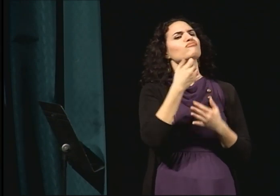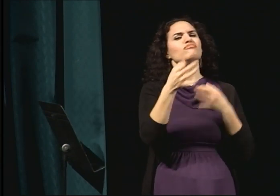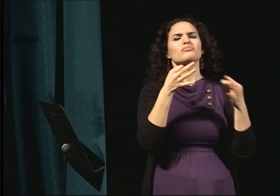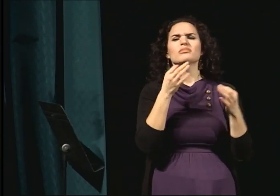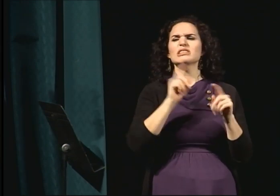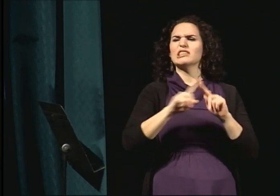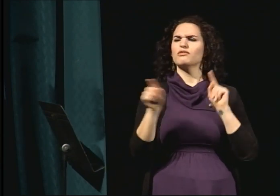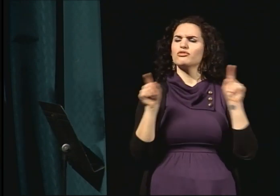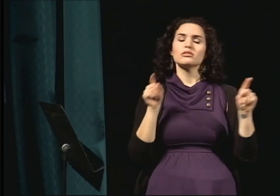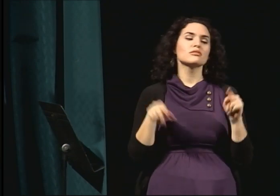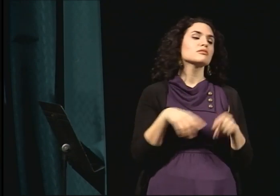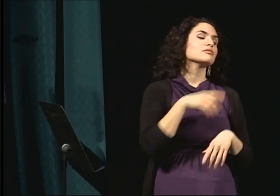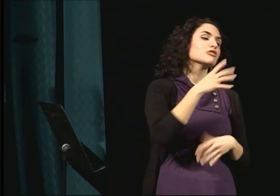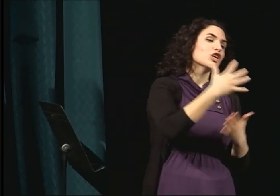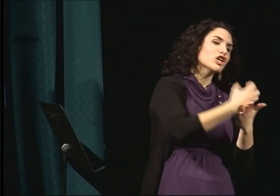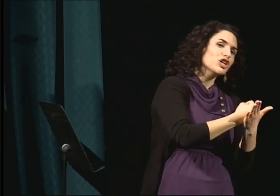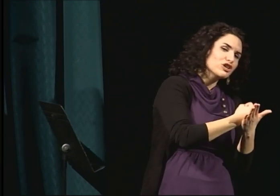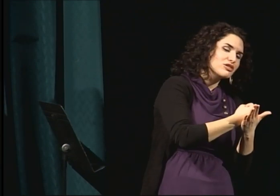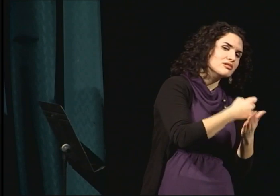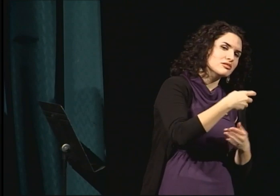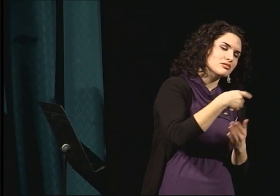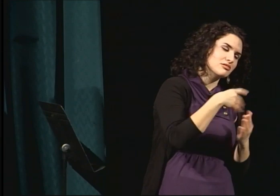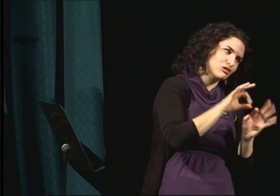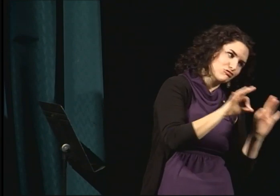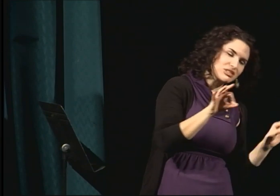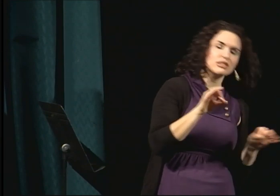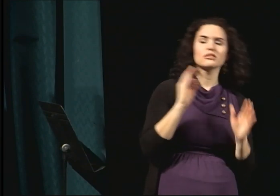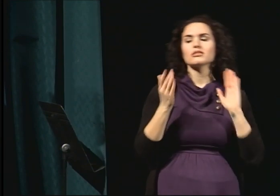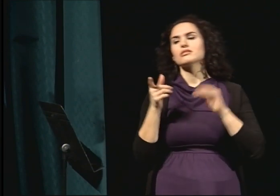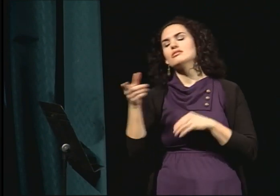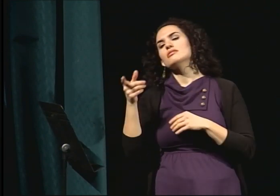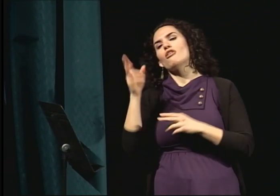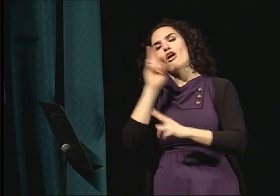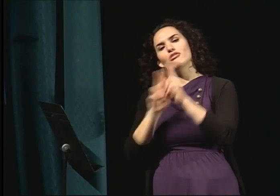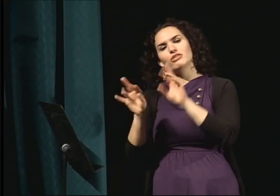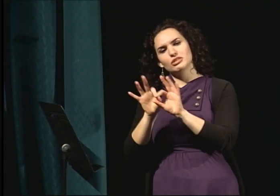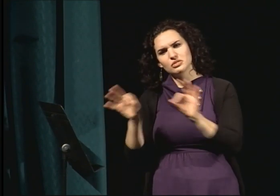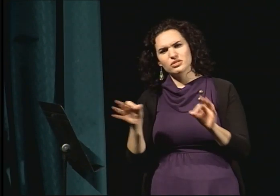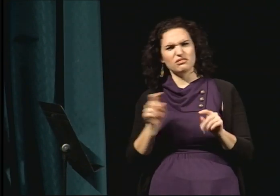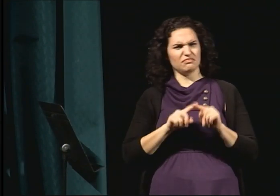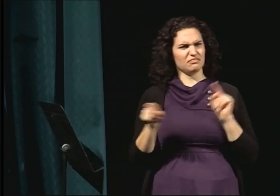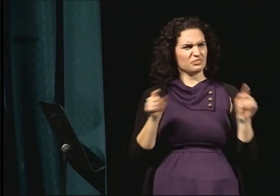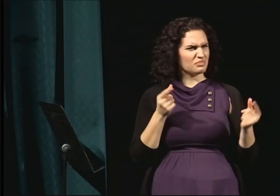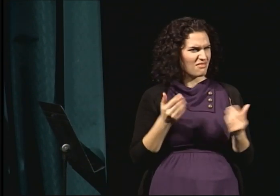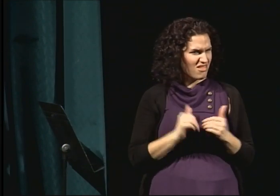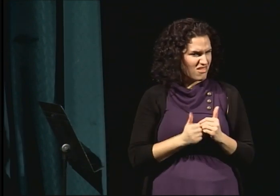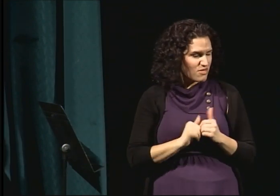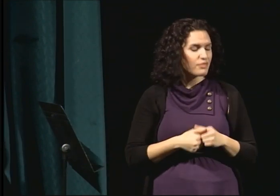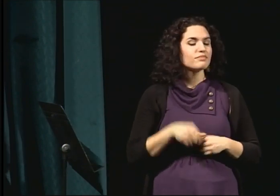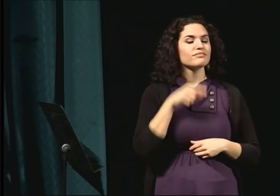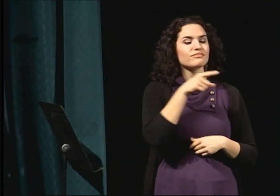and being conferred an honorary degree. When you earn a degree, that means you actually entered